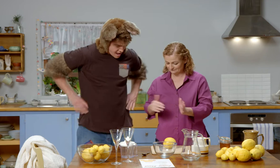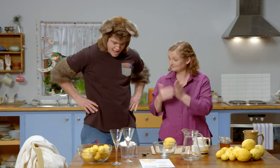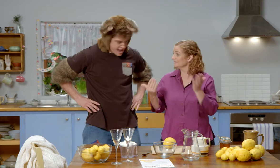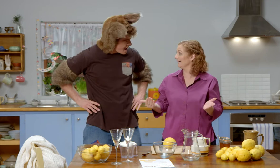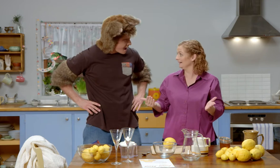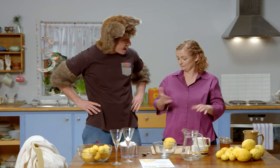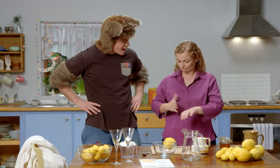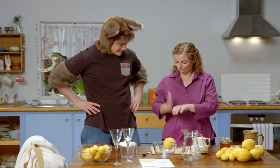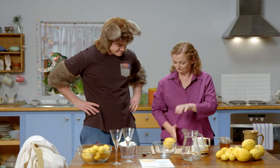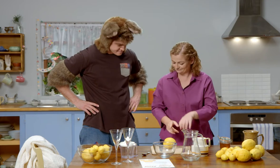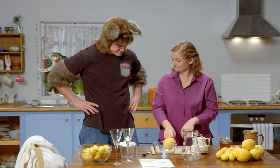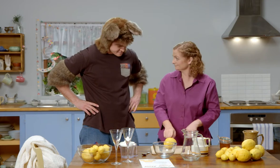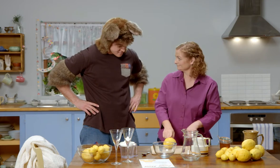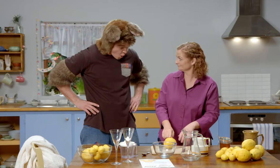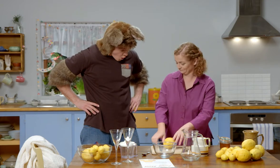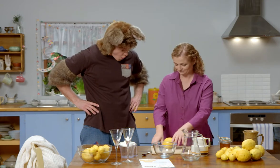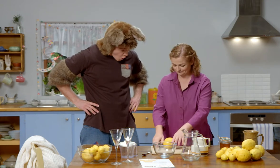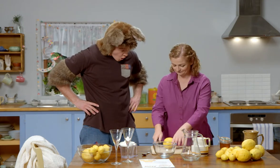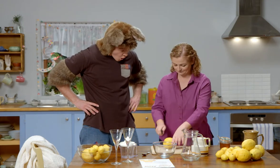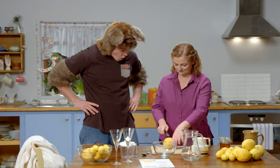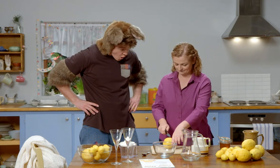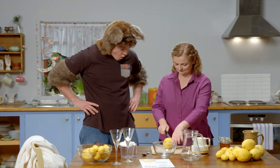Now we need to cut our lemon.